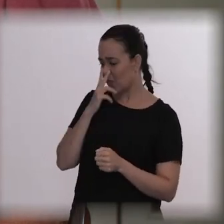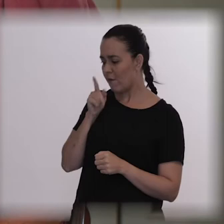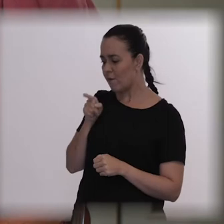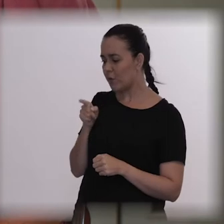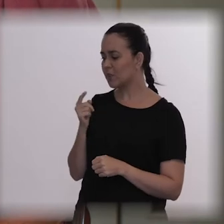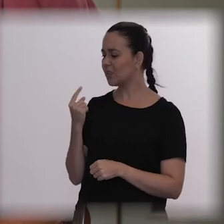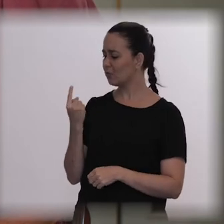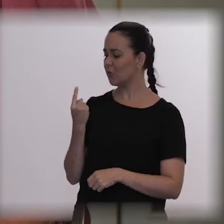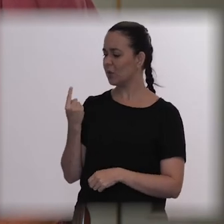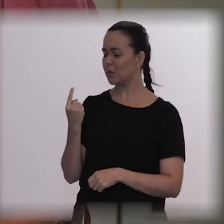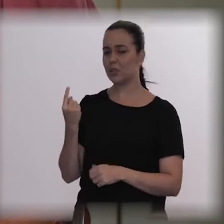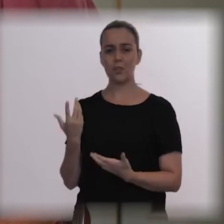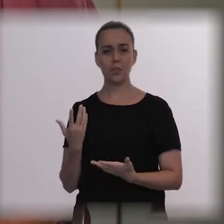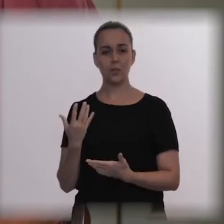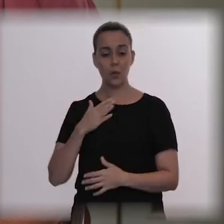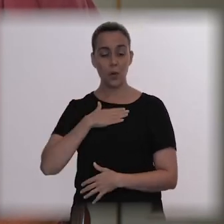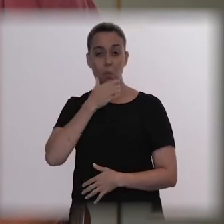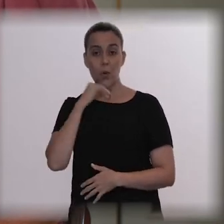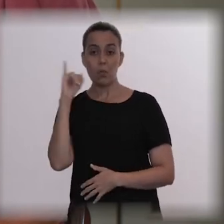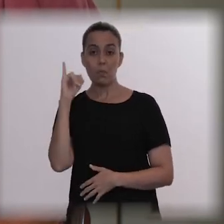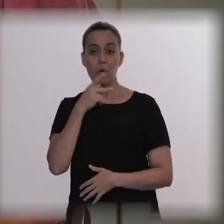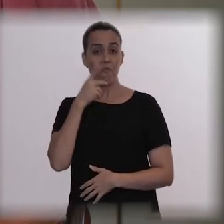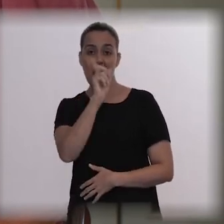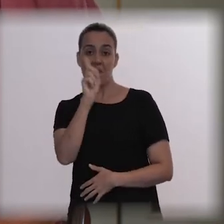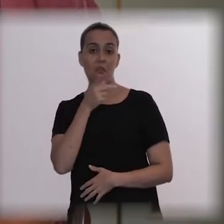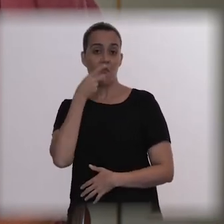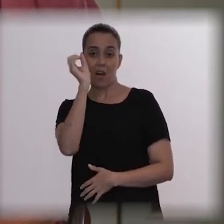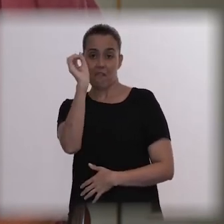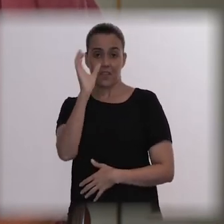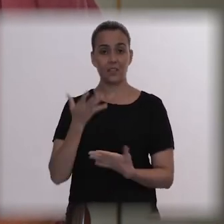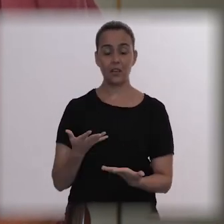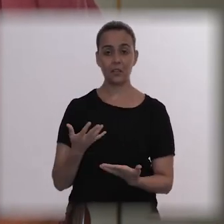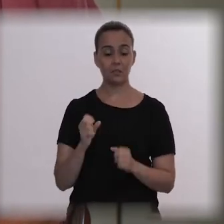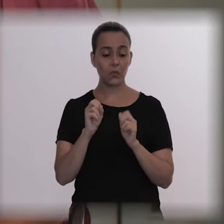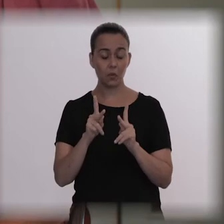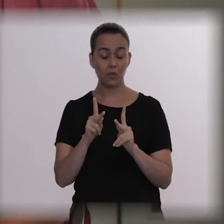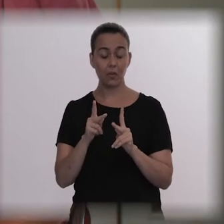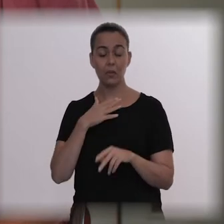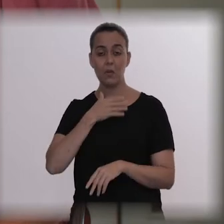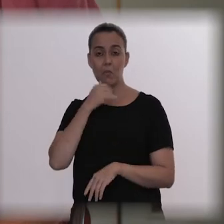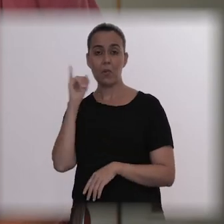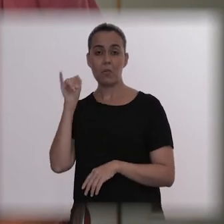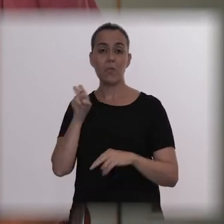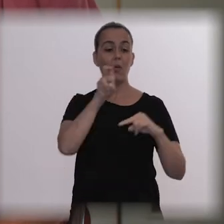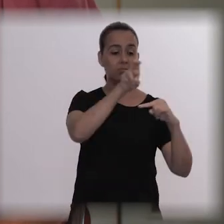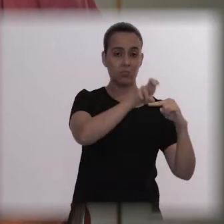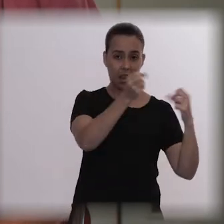And he didn’t resist, he got in the car and he went. Then, we tried to feed him, he didn’t eat.